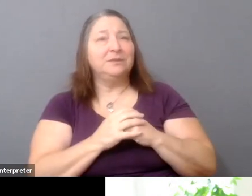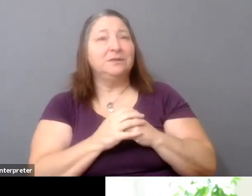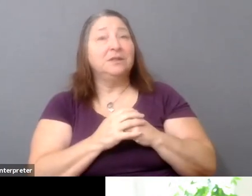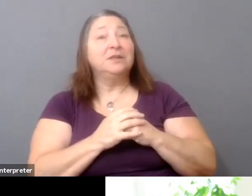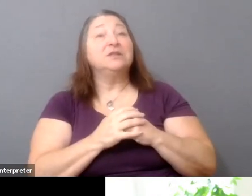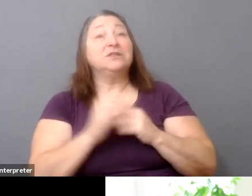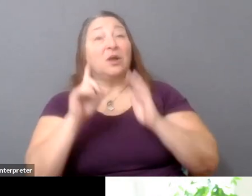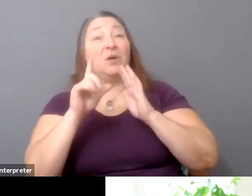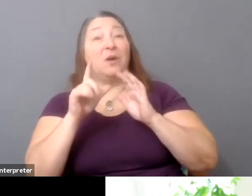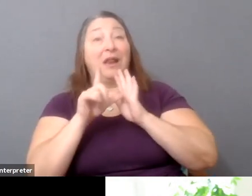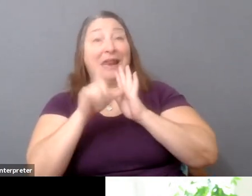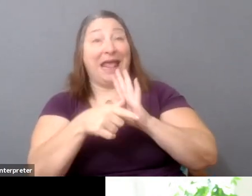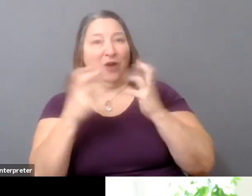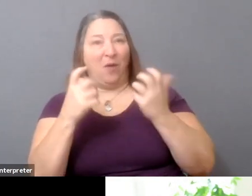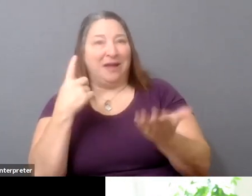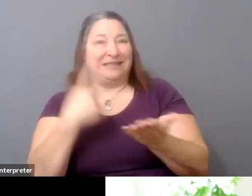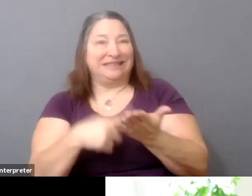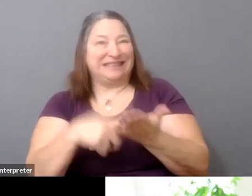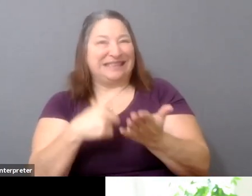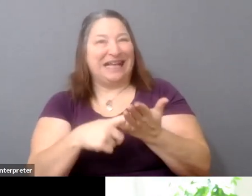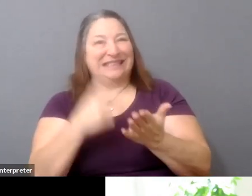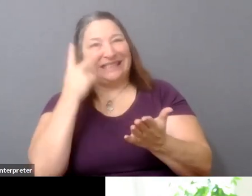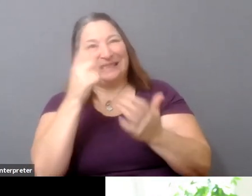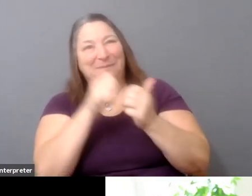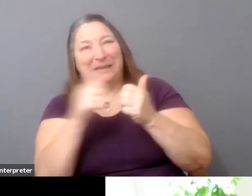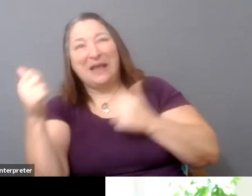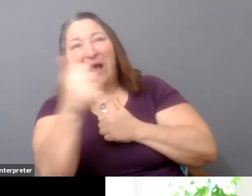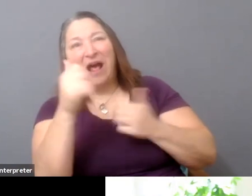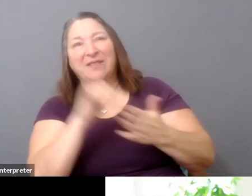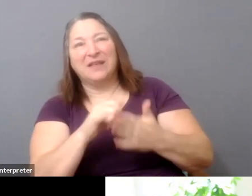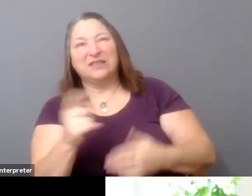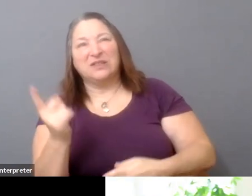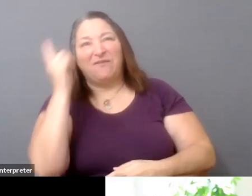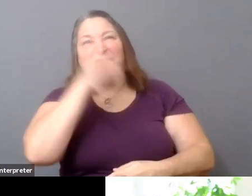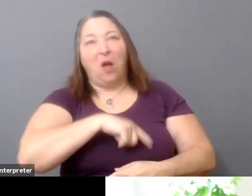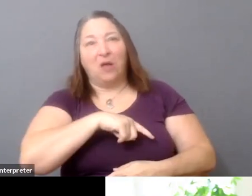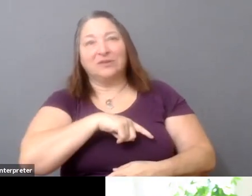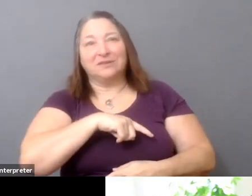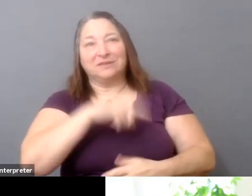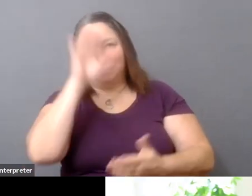this conversation is to look beyond this kind of false dichotomy. Yeah, that is--